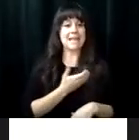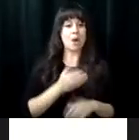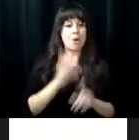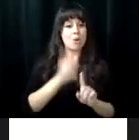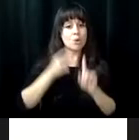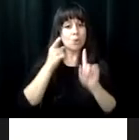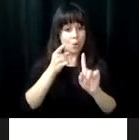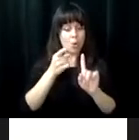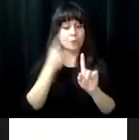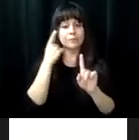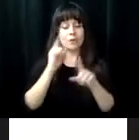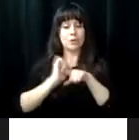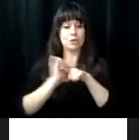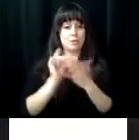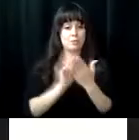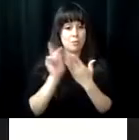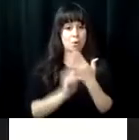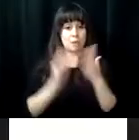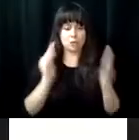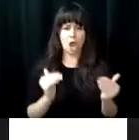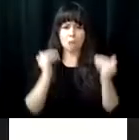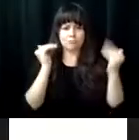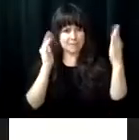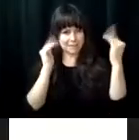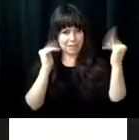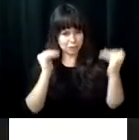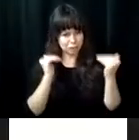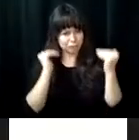possibilities for people who are blind or vision impaired. It is the goal